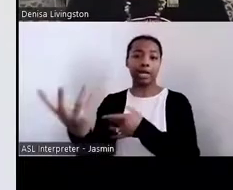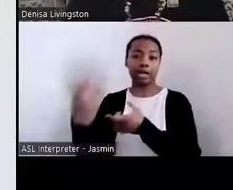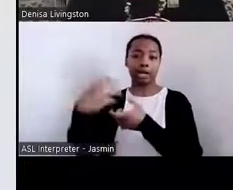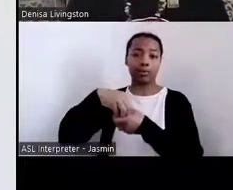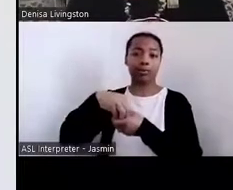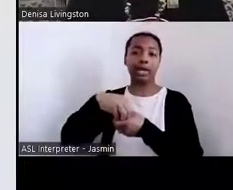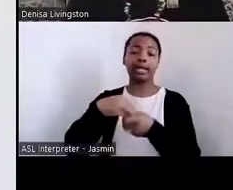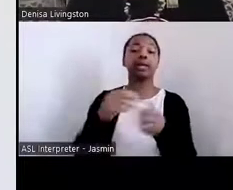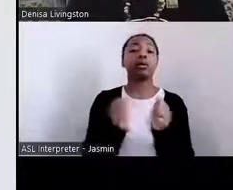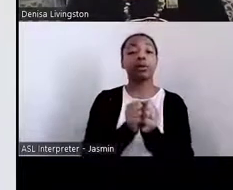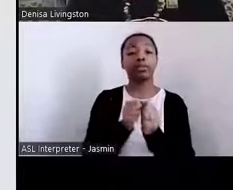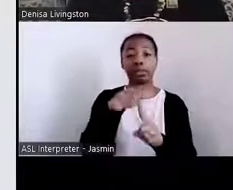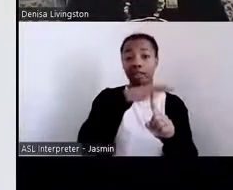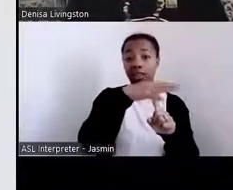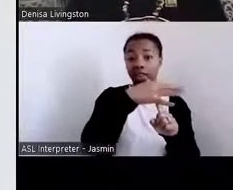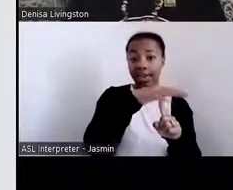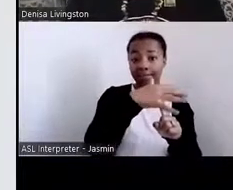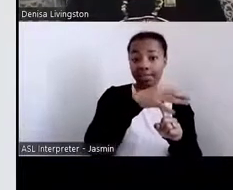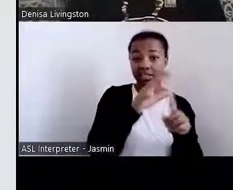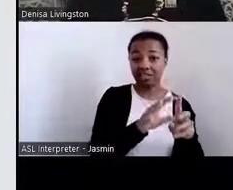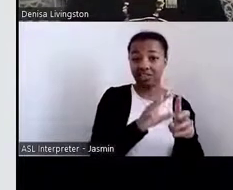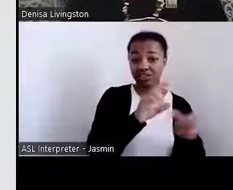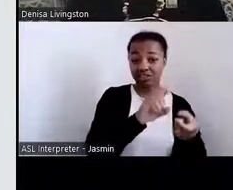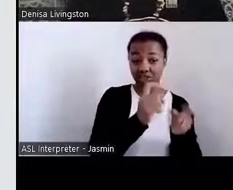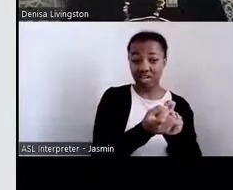change and looking at the prayers and looking at the